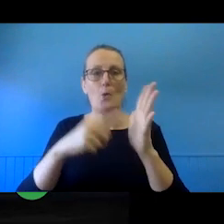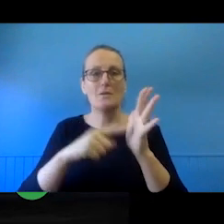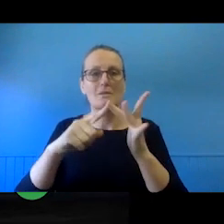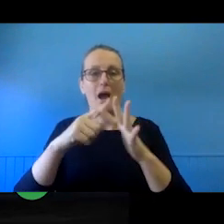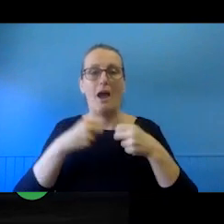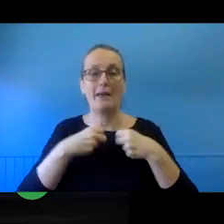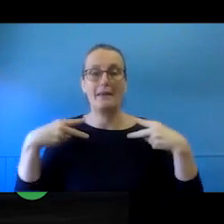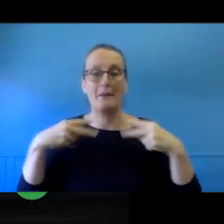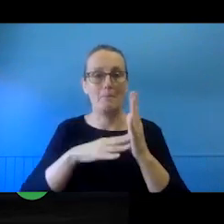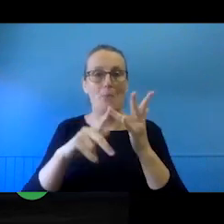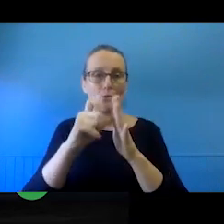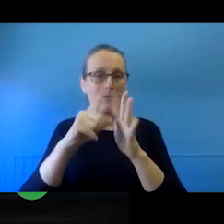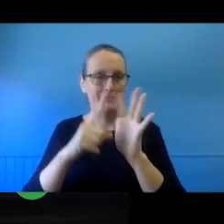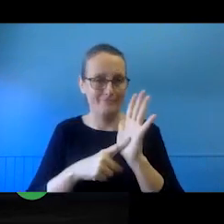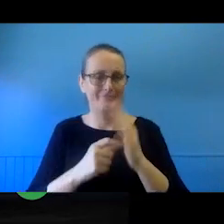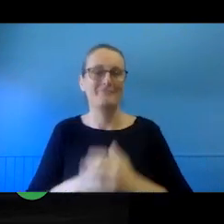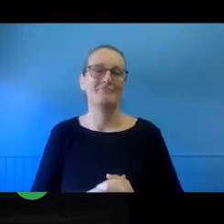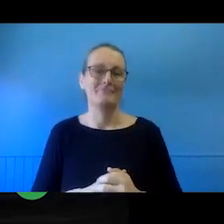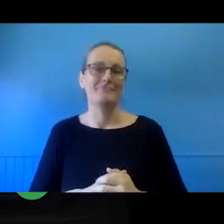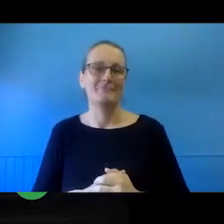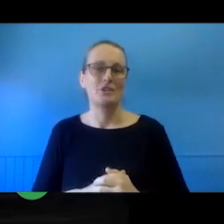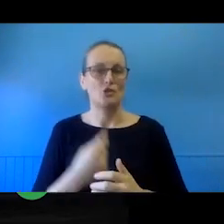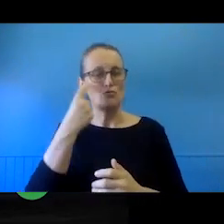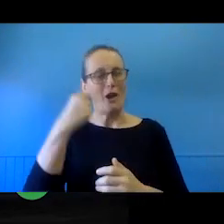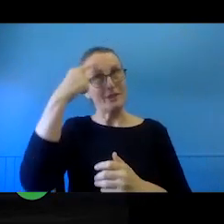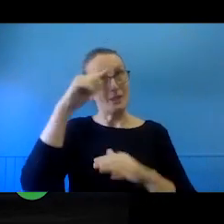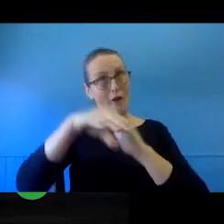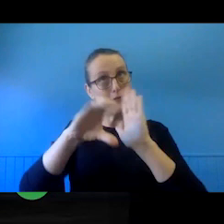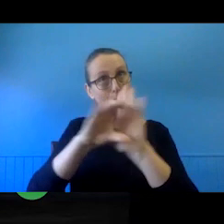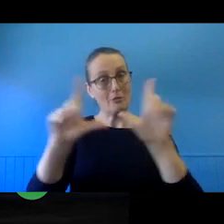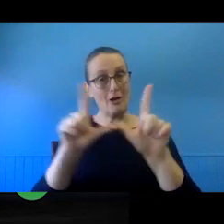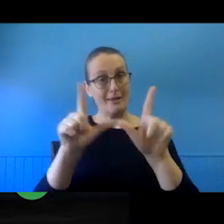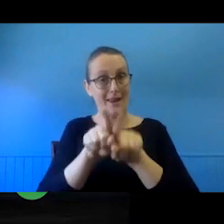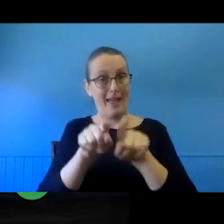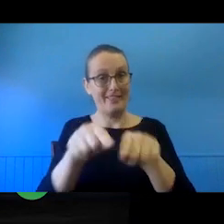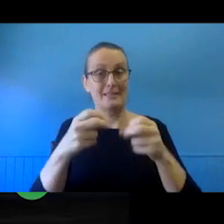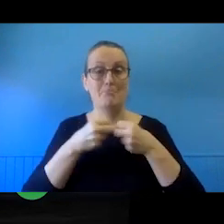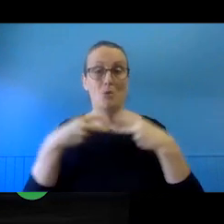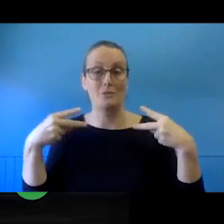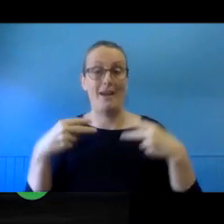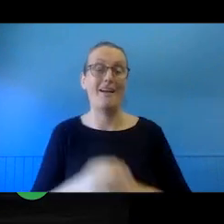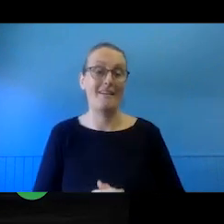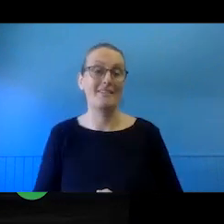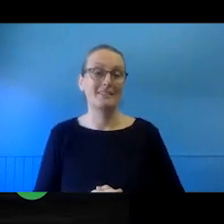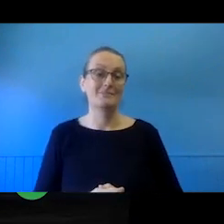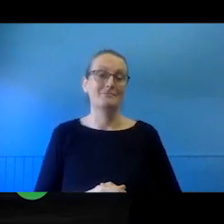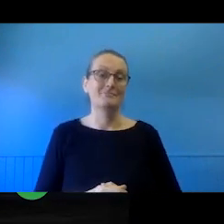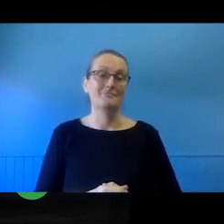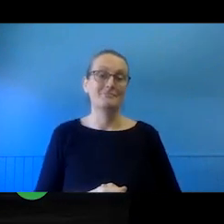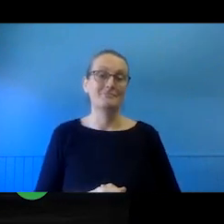This is a dynamic approach I have been throwing around for the last couple of years.